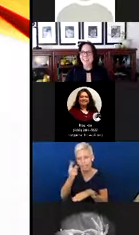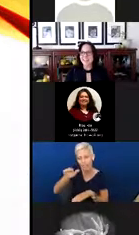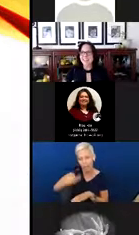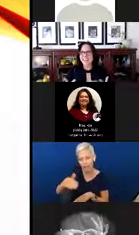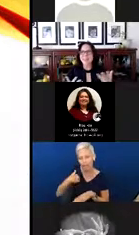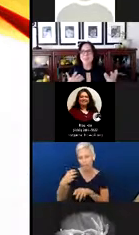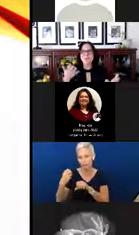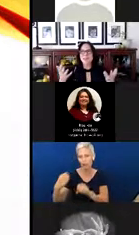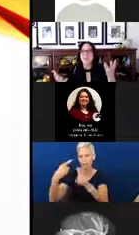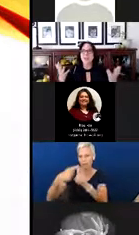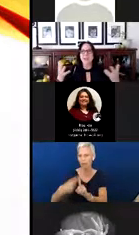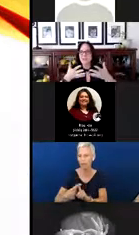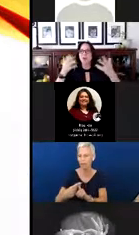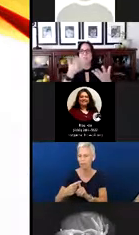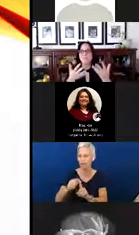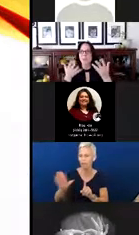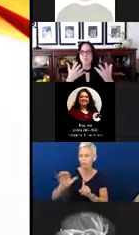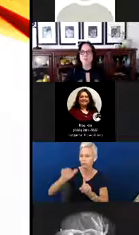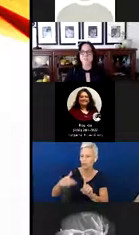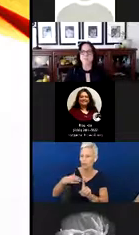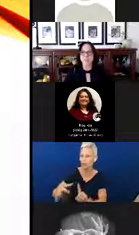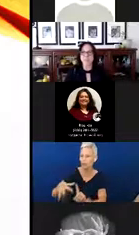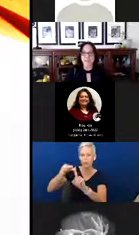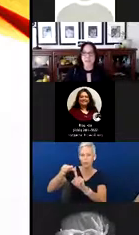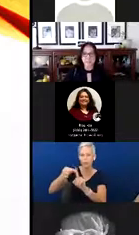is going to have a unique way of all of that, how this all meshes together.